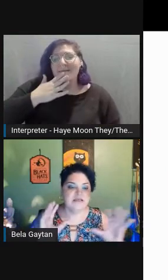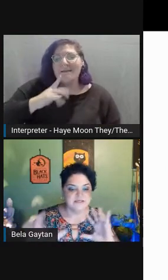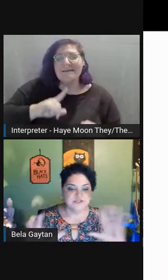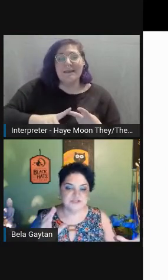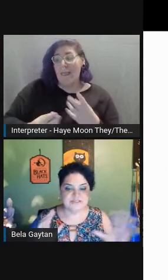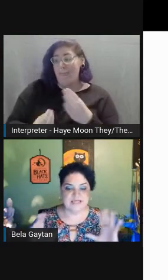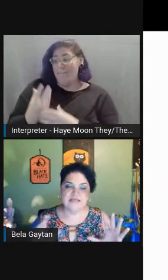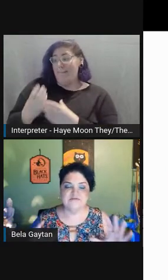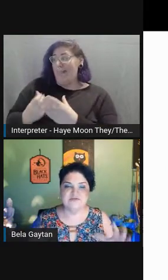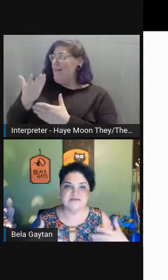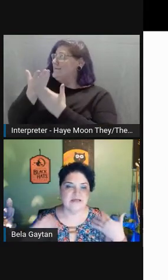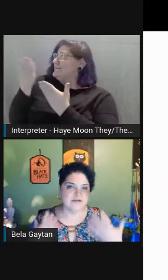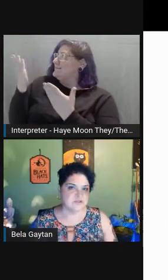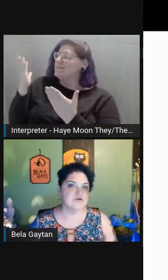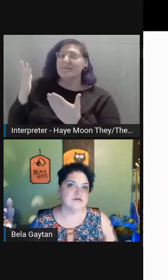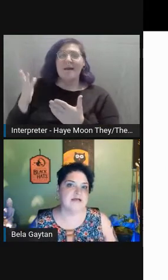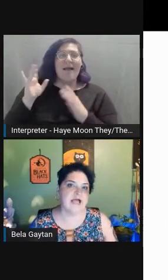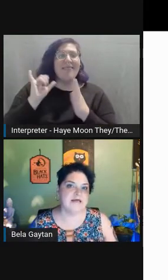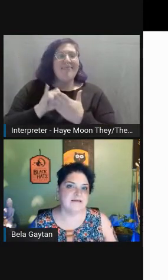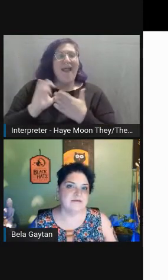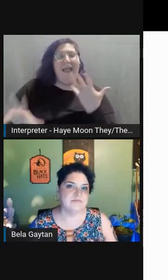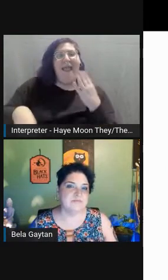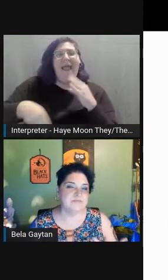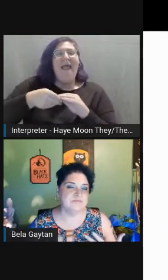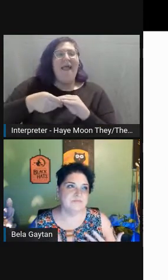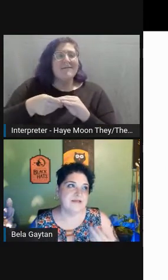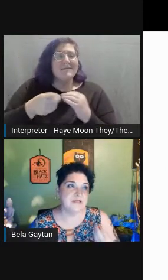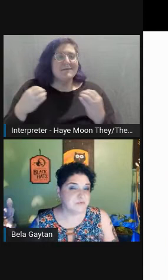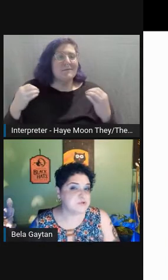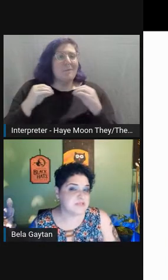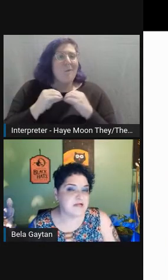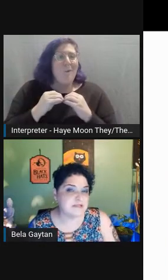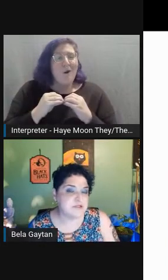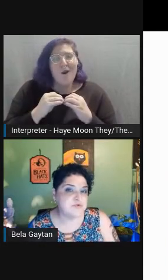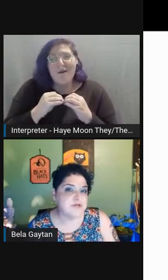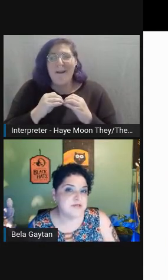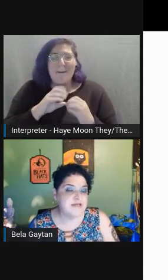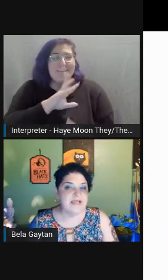it just gives it that extra added personality to it.